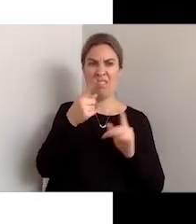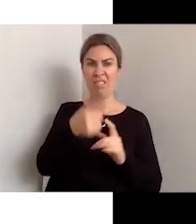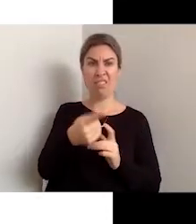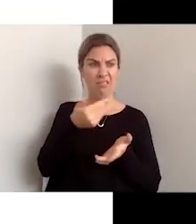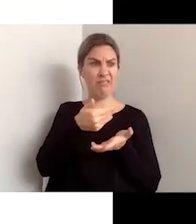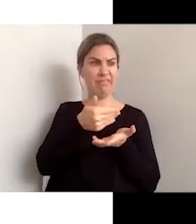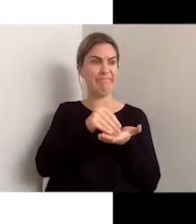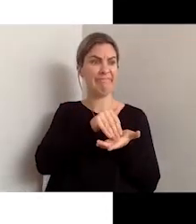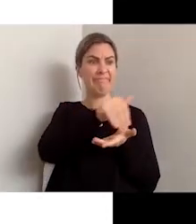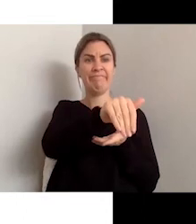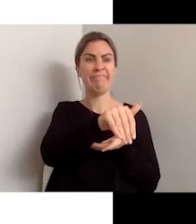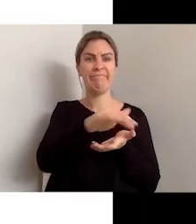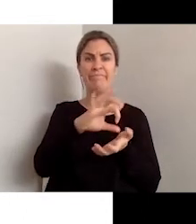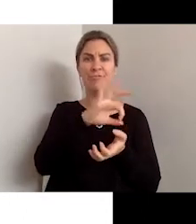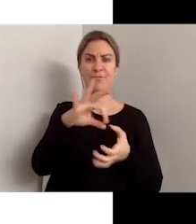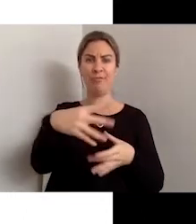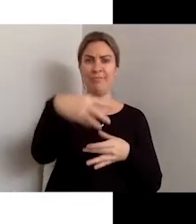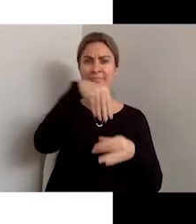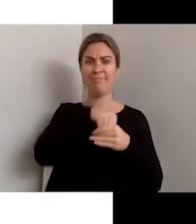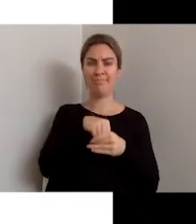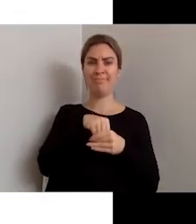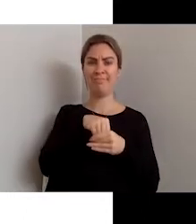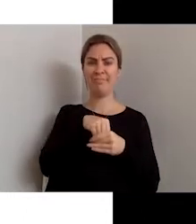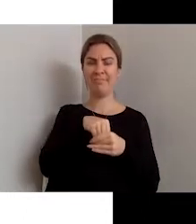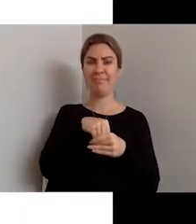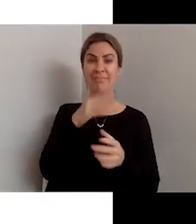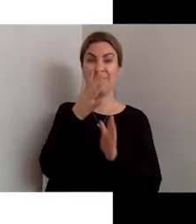This transition deepens social